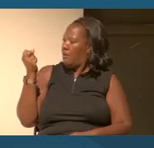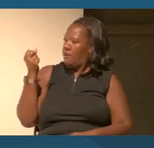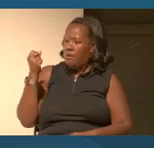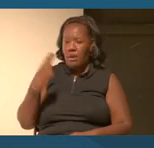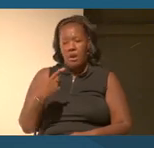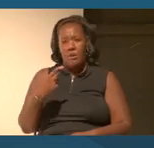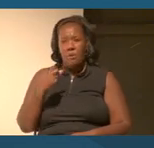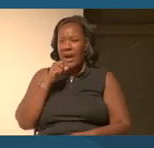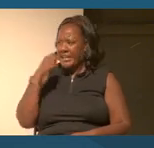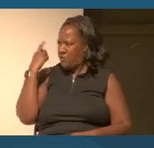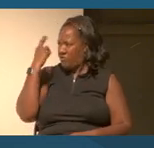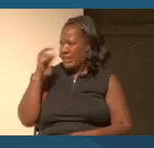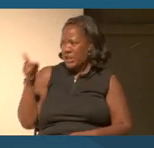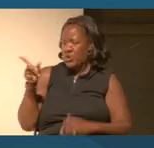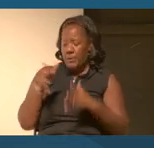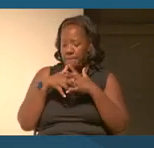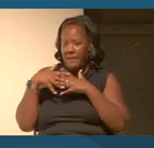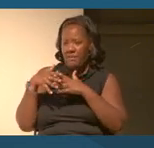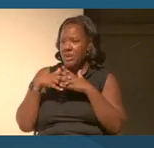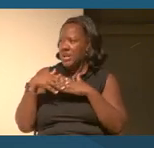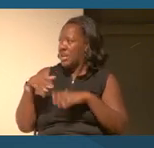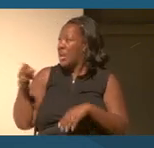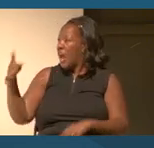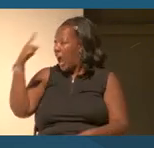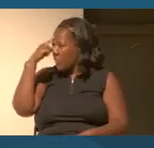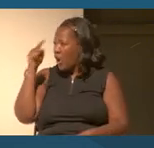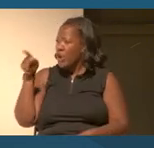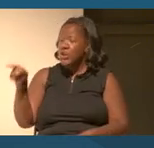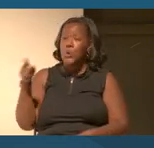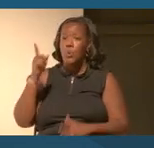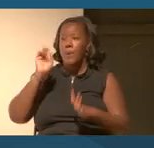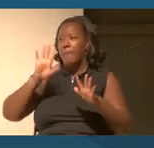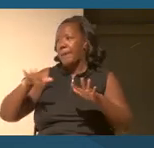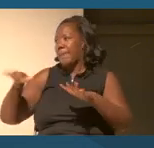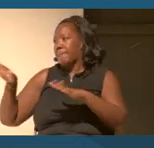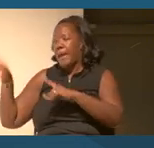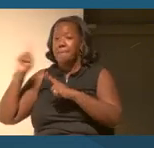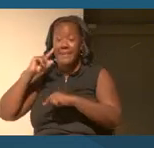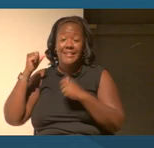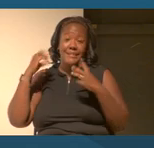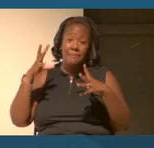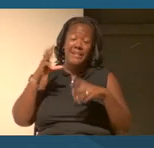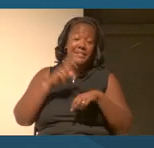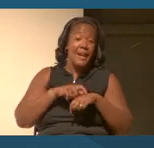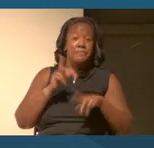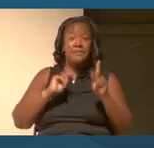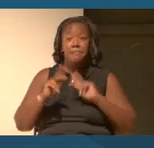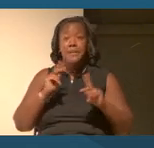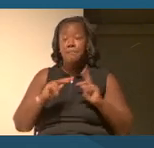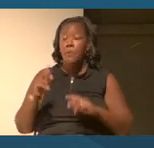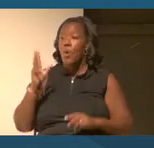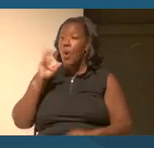I thought you were bling, bling bling. Because in many places in the world, people will look for the closest approximation.